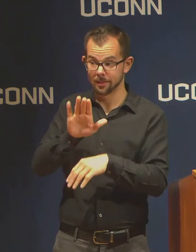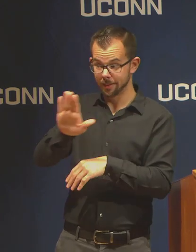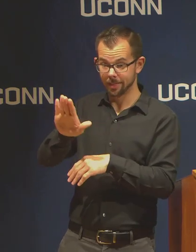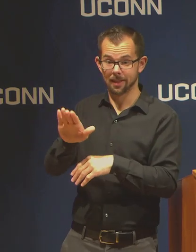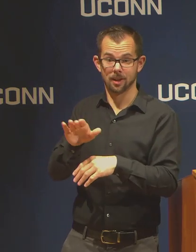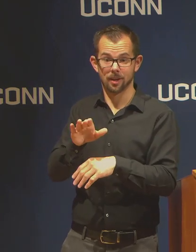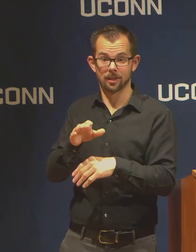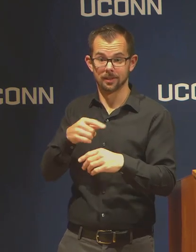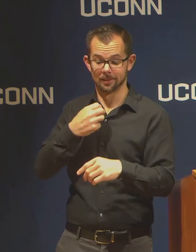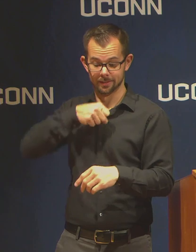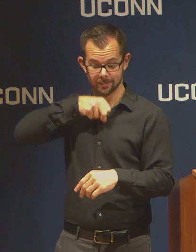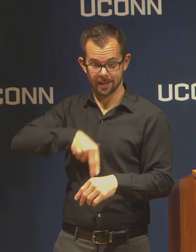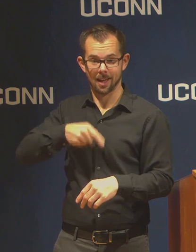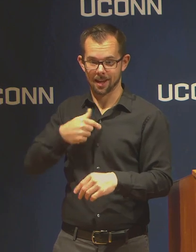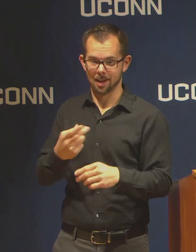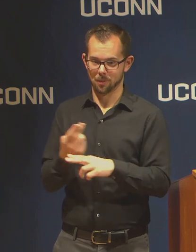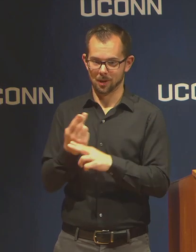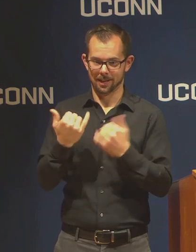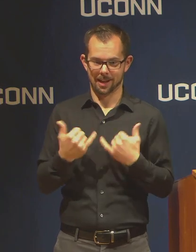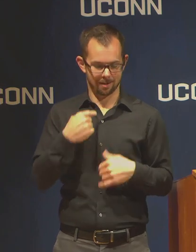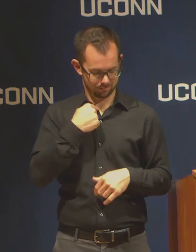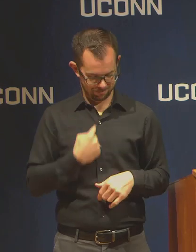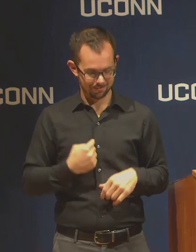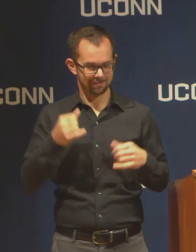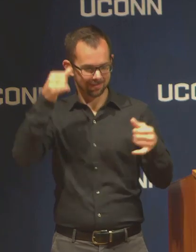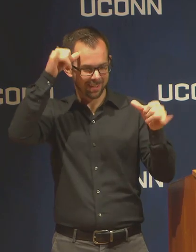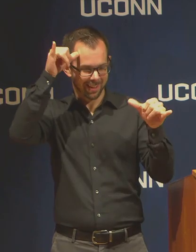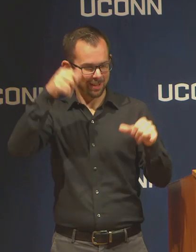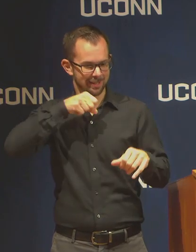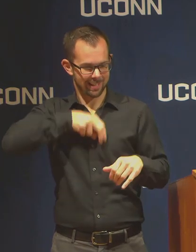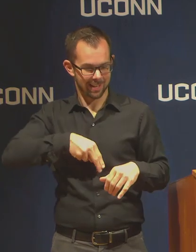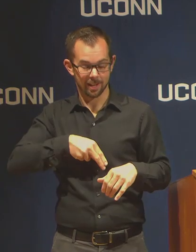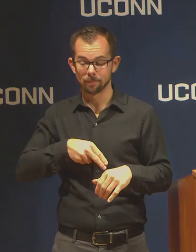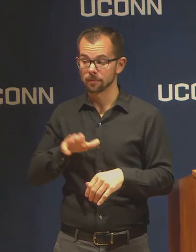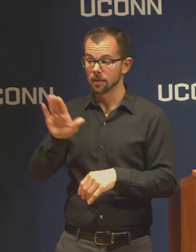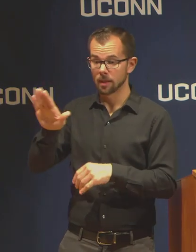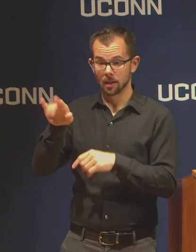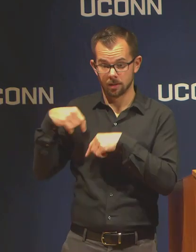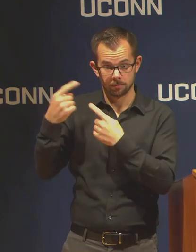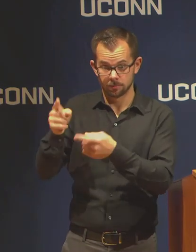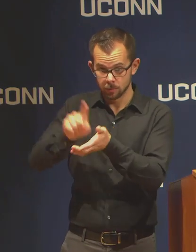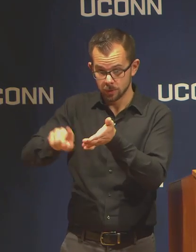who have pivoted research from the vaccine center to research related to